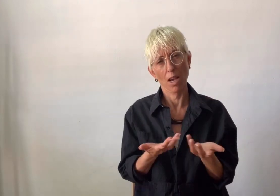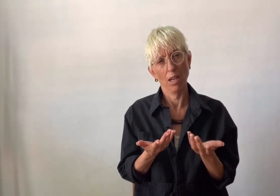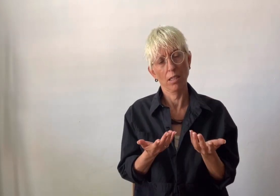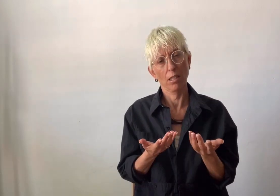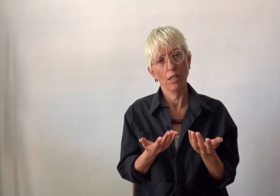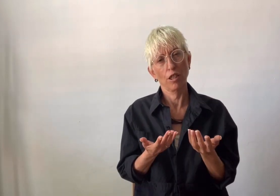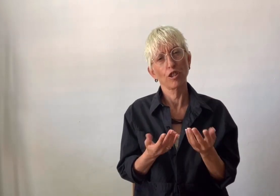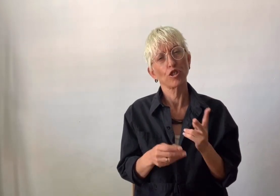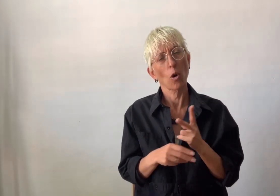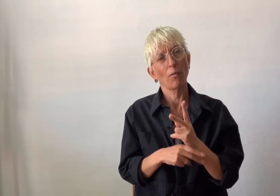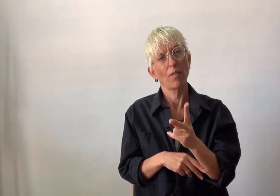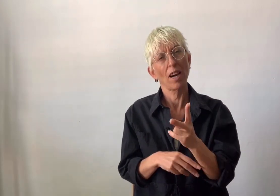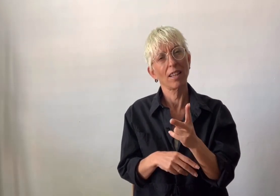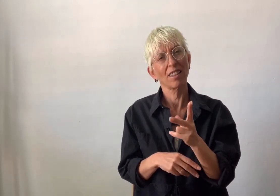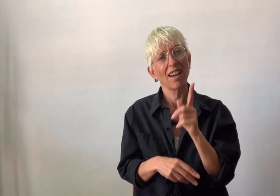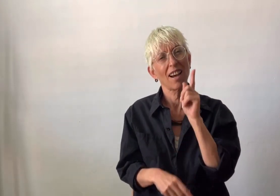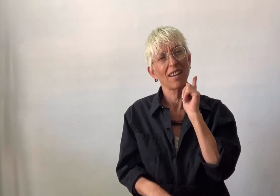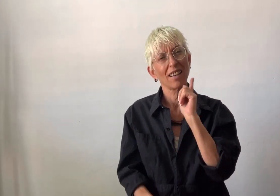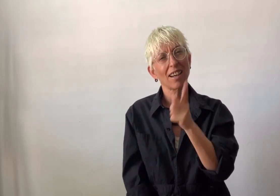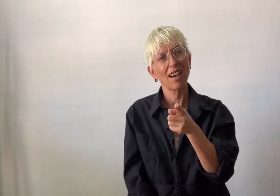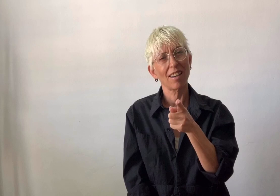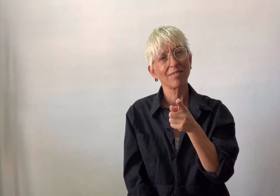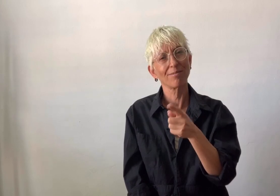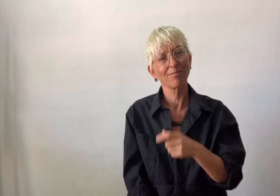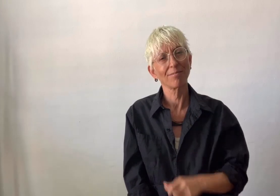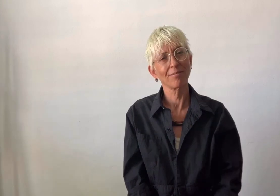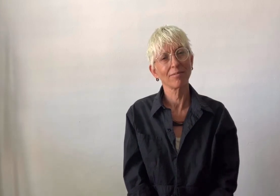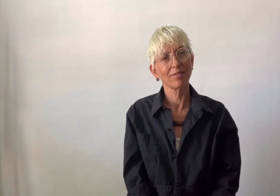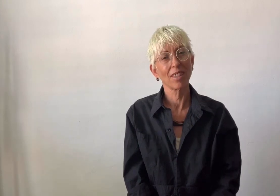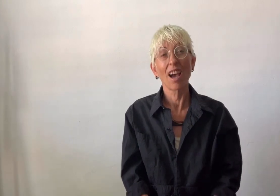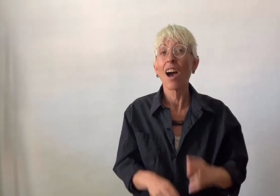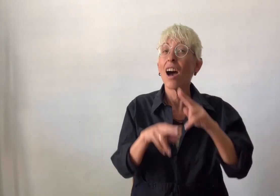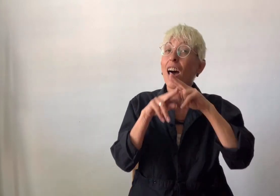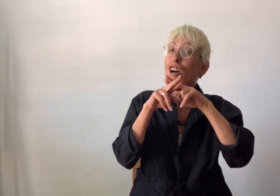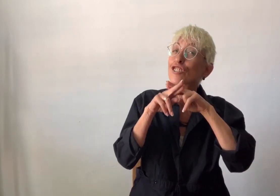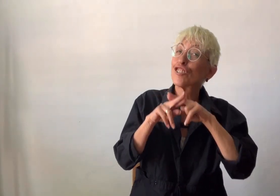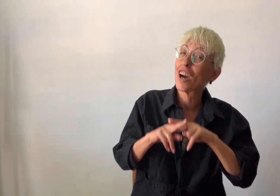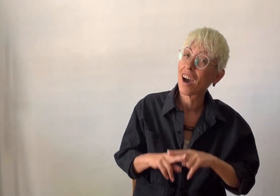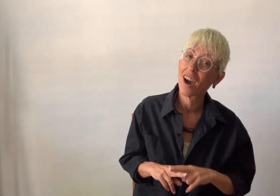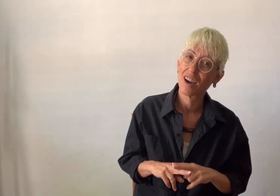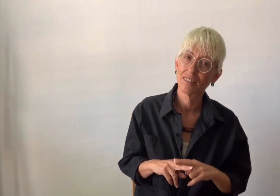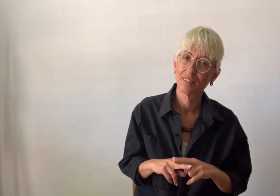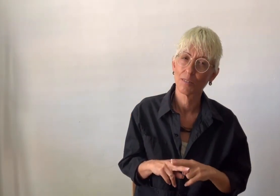from what happen to you the rest